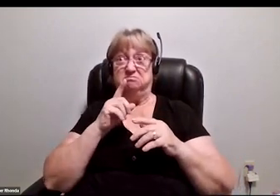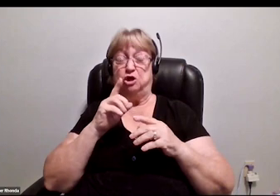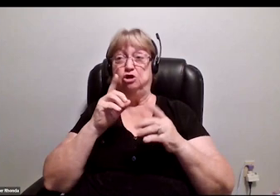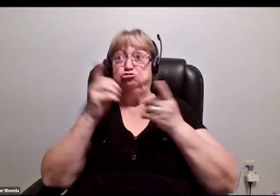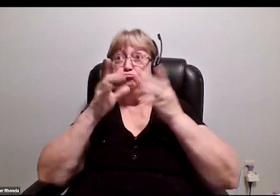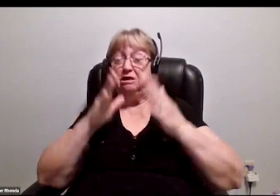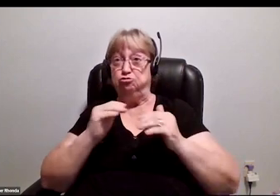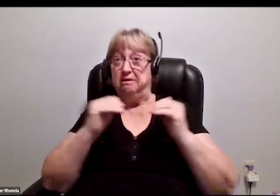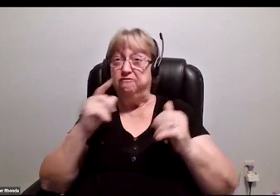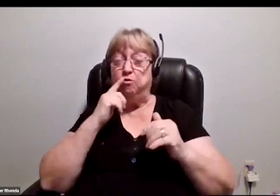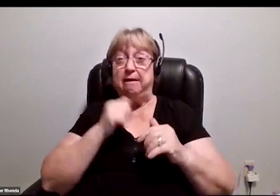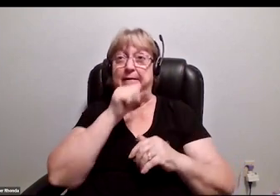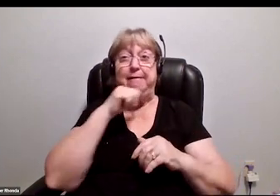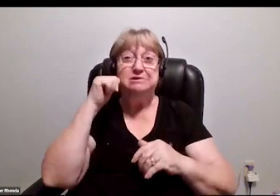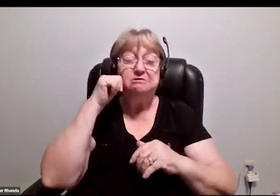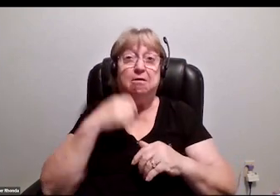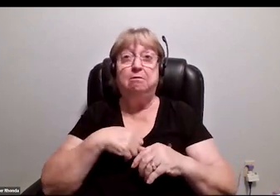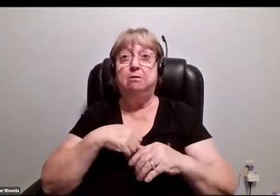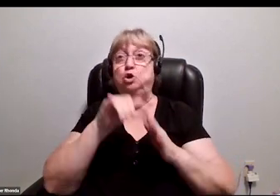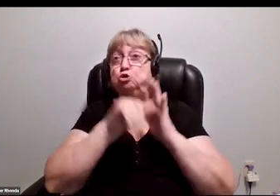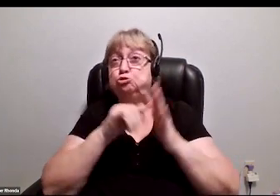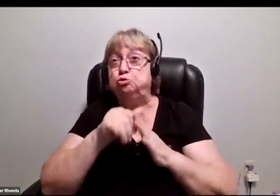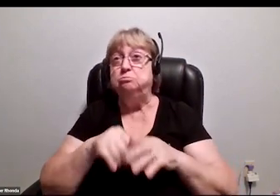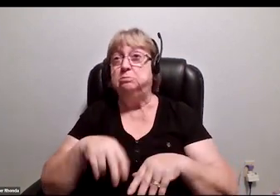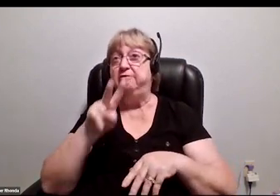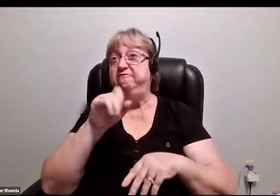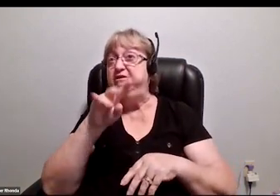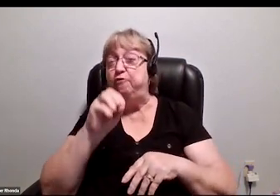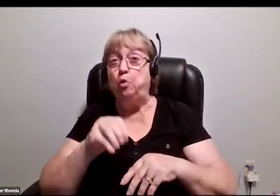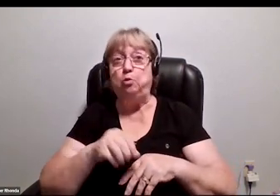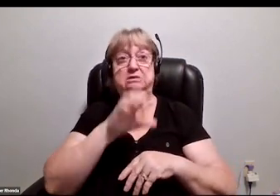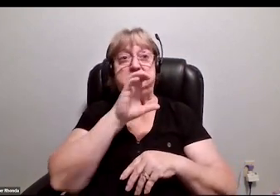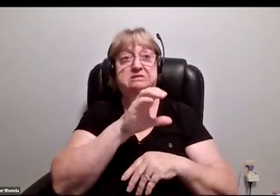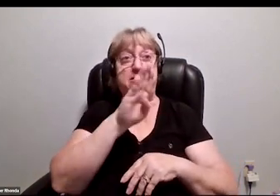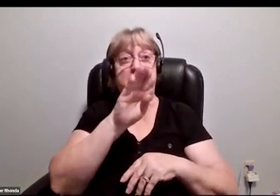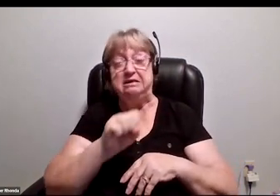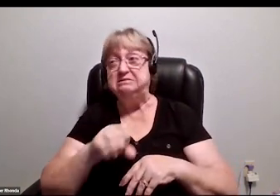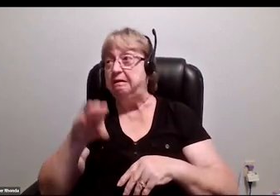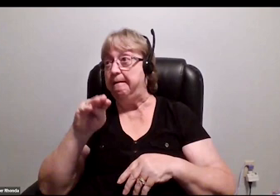and Amazon and Vevo and CBS and MSNBC.